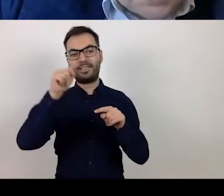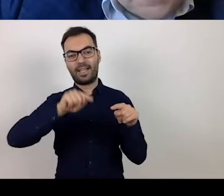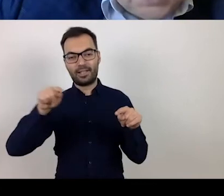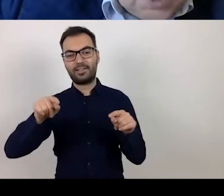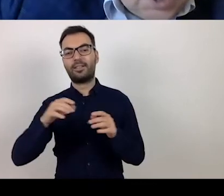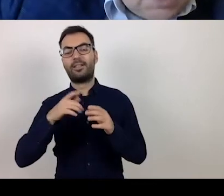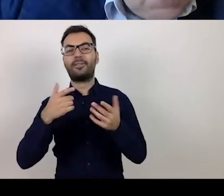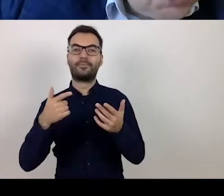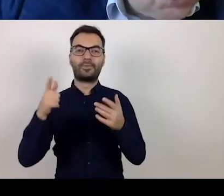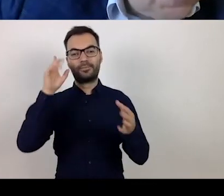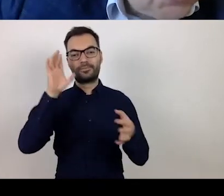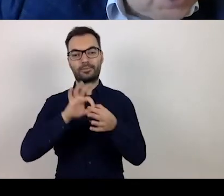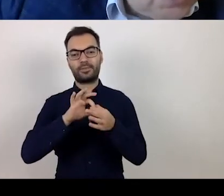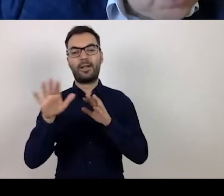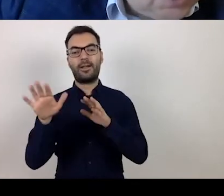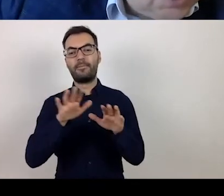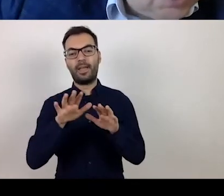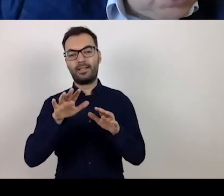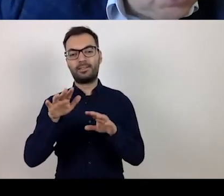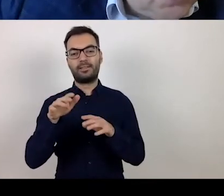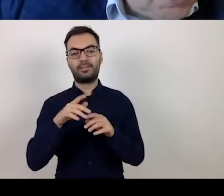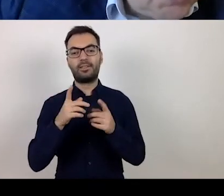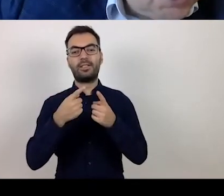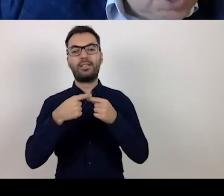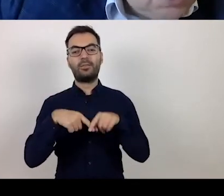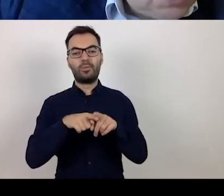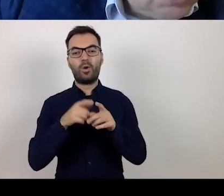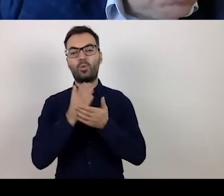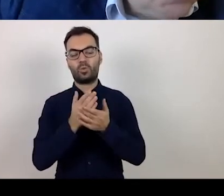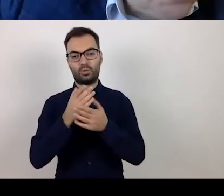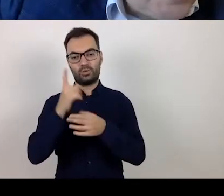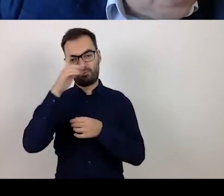the places where social services are provided, which are supported.